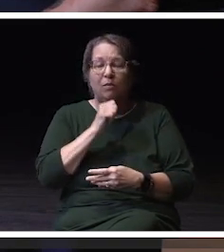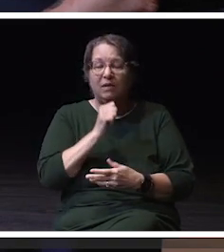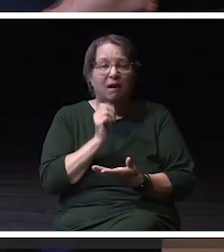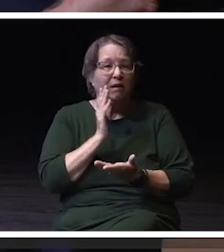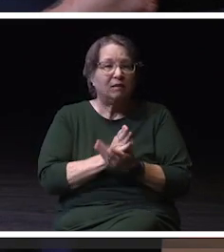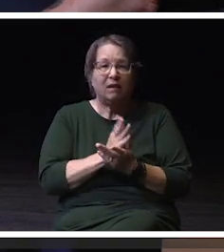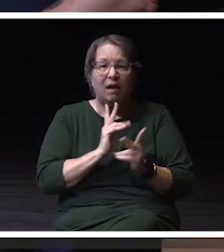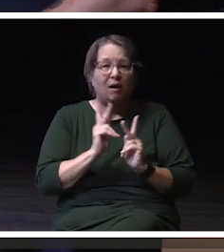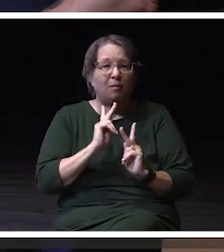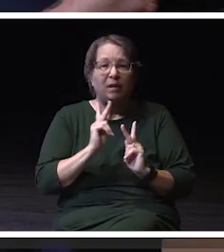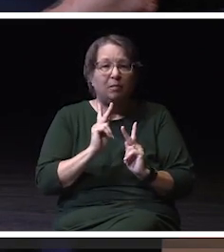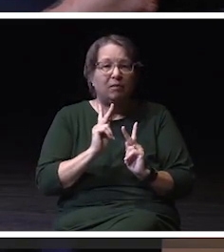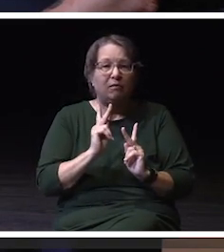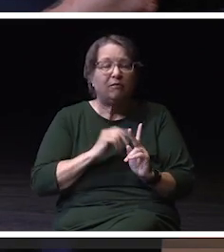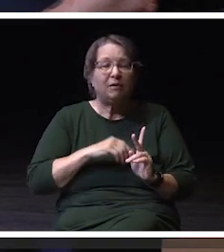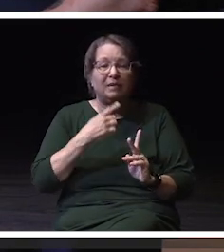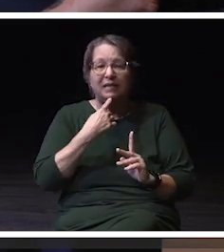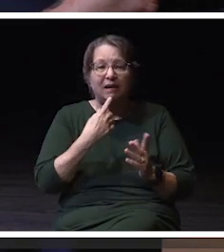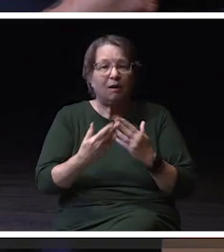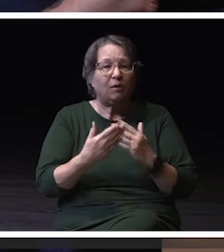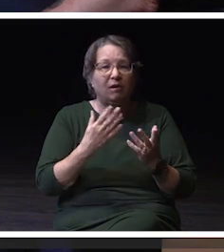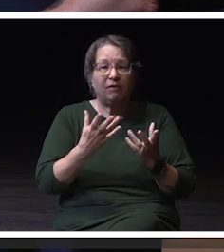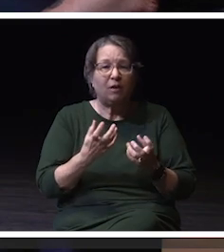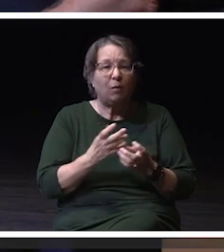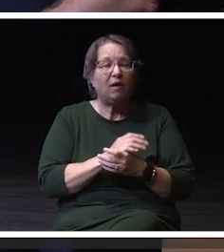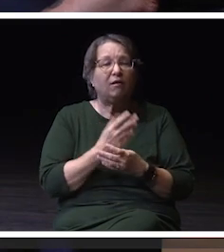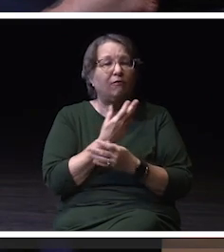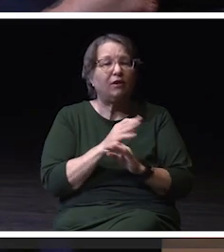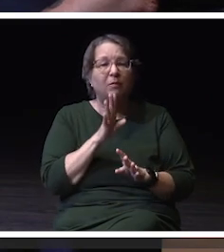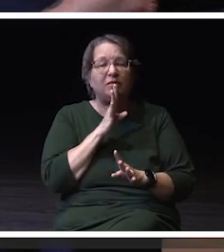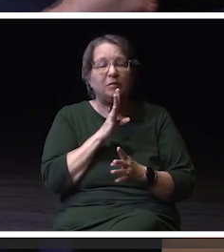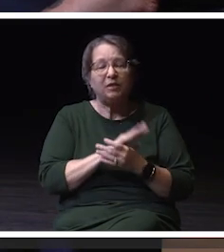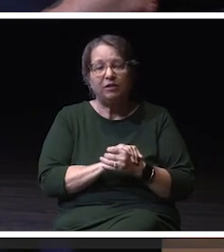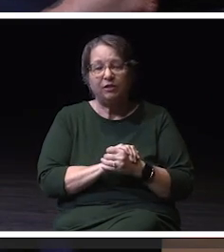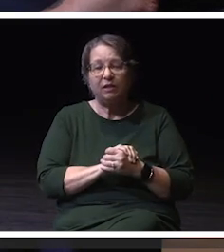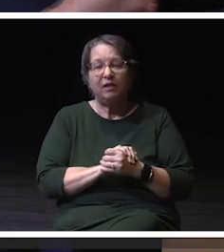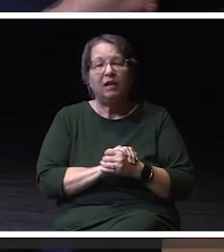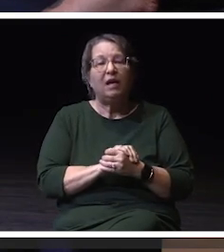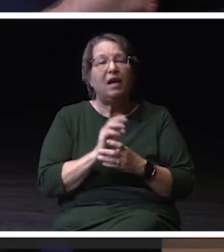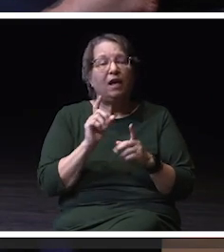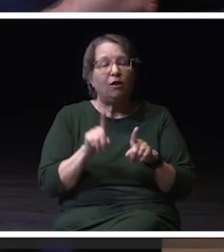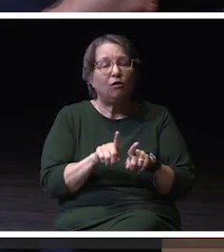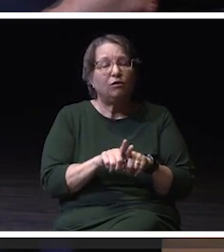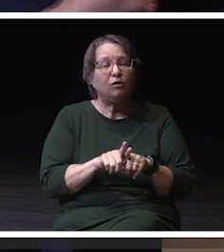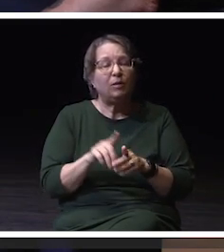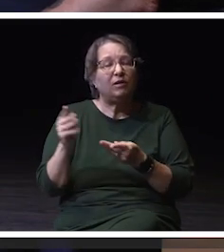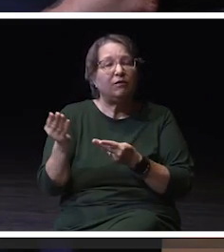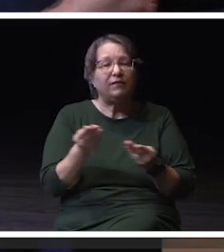their First Amendment right. And also, as chief mentioned, facilitating their ability to exercise that right. Yeah.